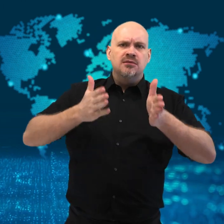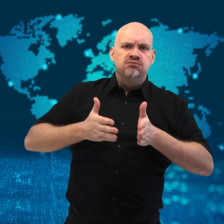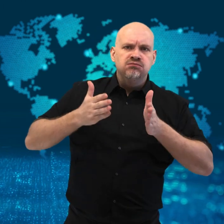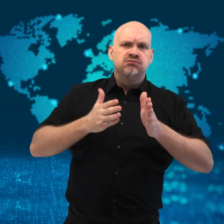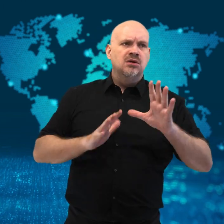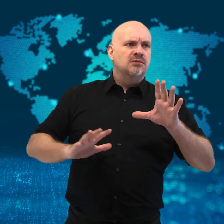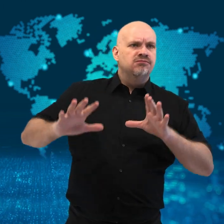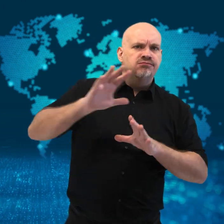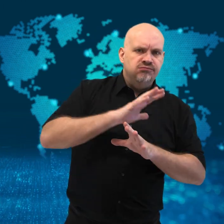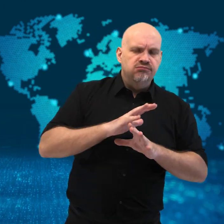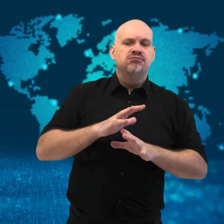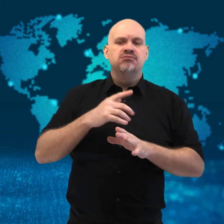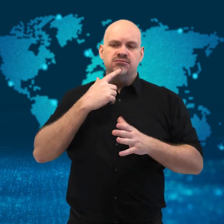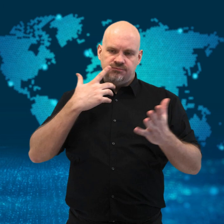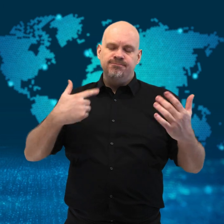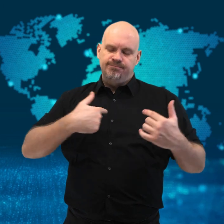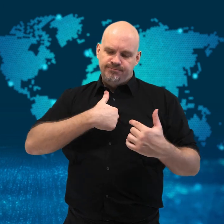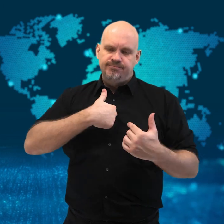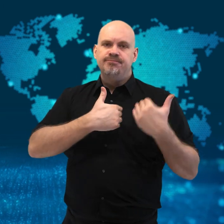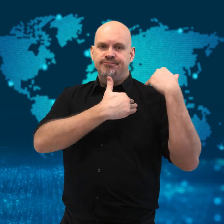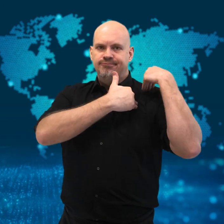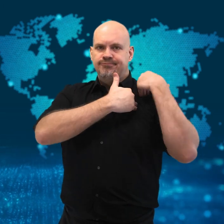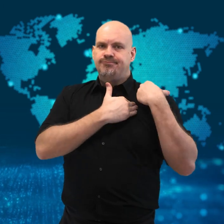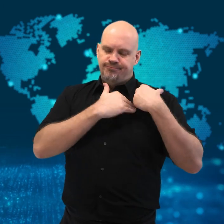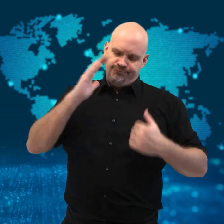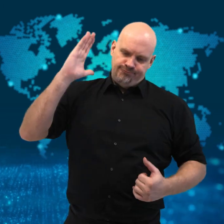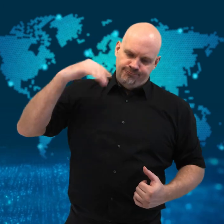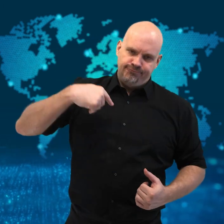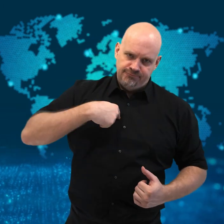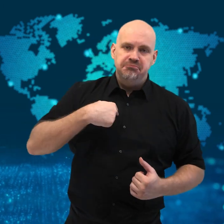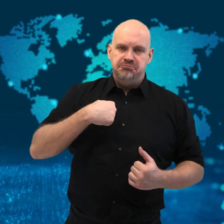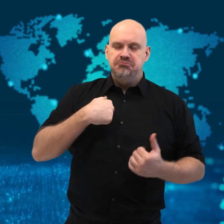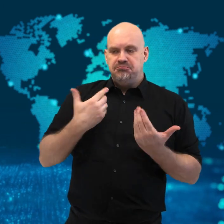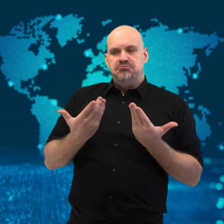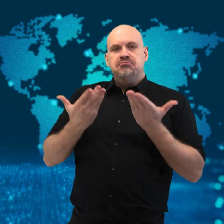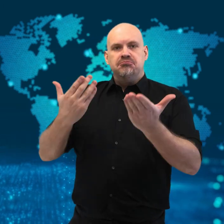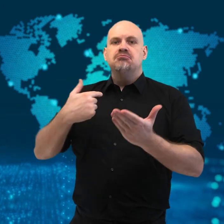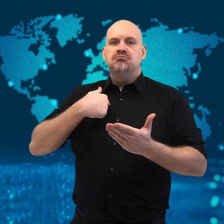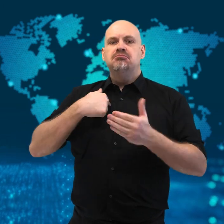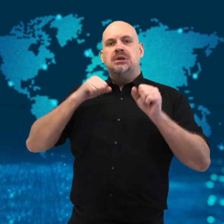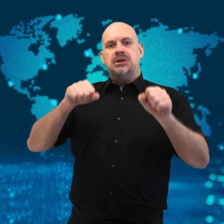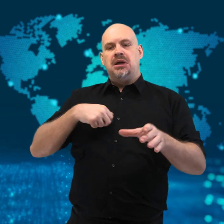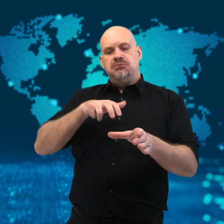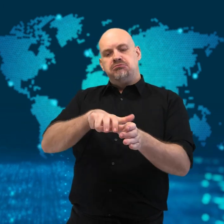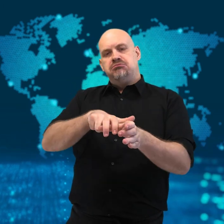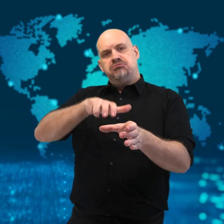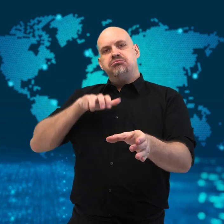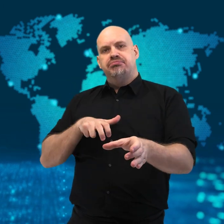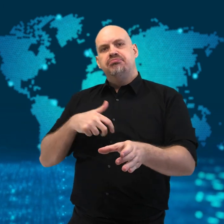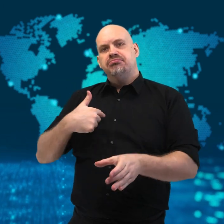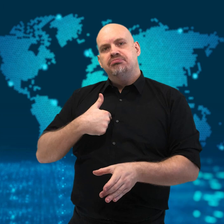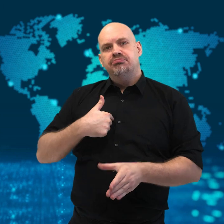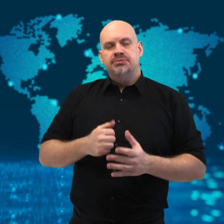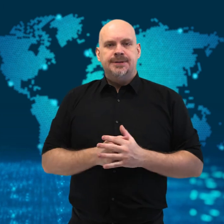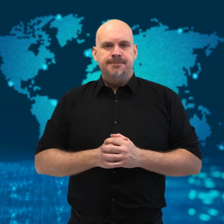“full responsibility” and offered to resign.